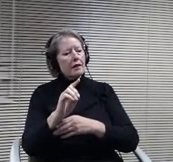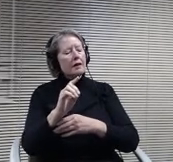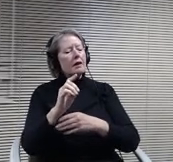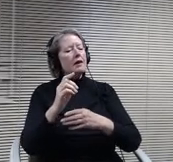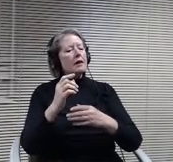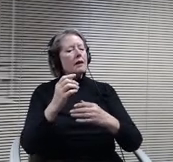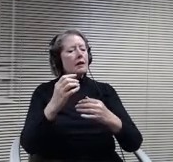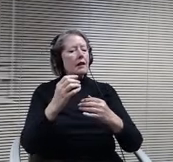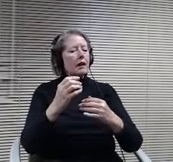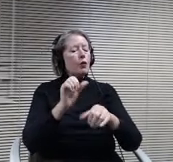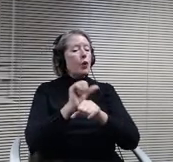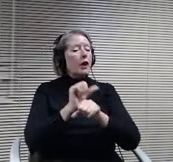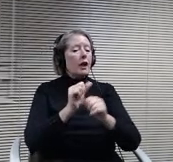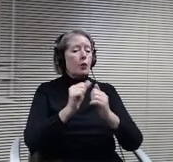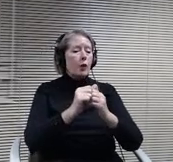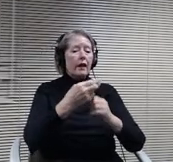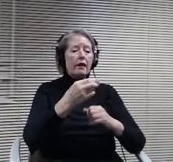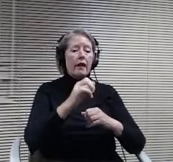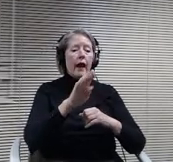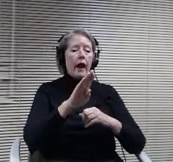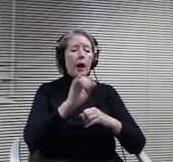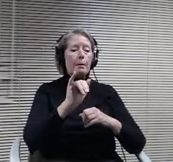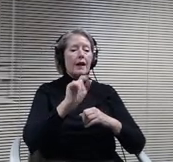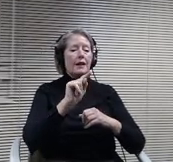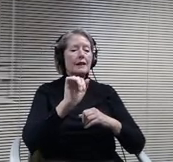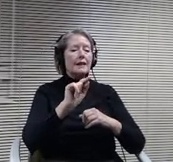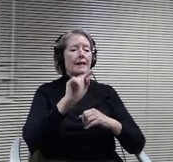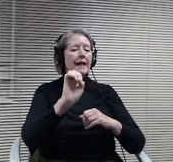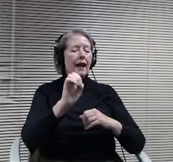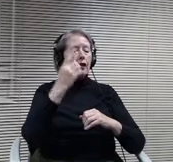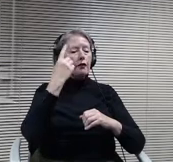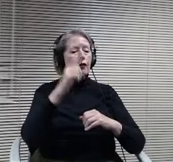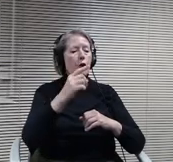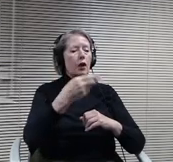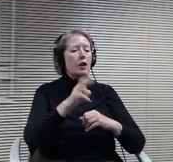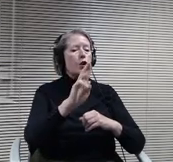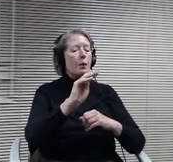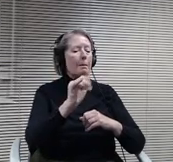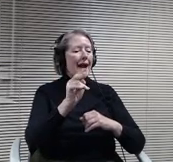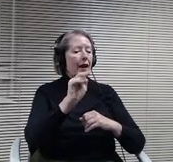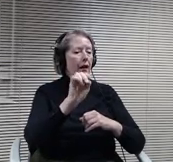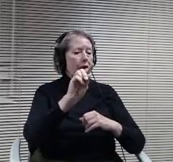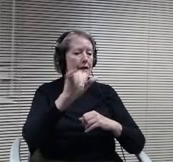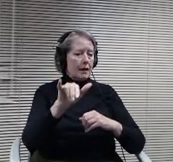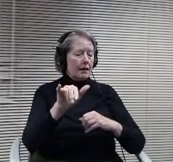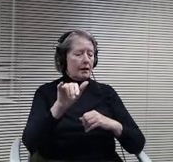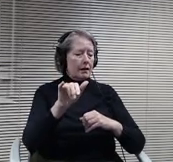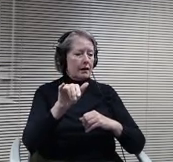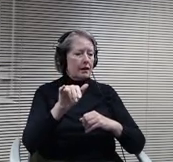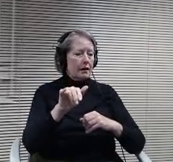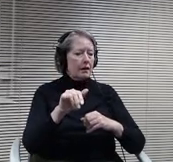Probably the most significant that how this space would facilitate learning would be the small house and shed. Again,